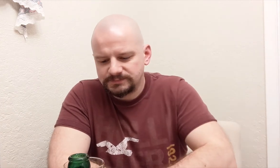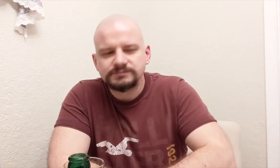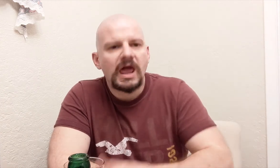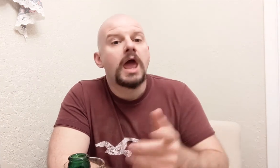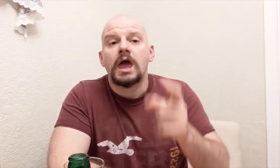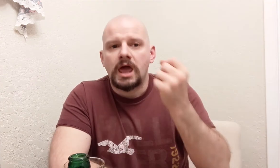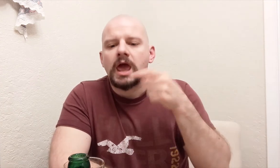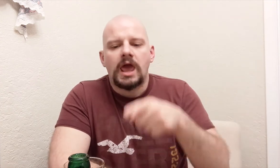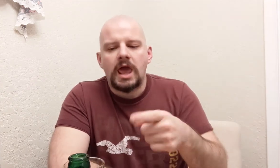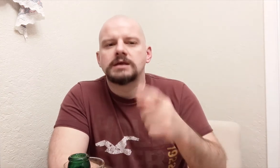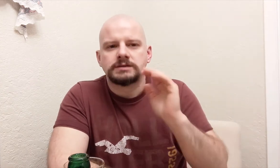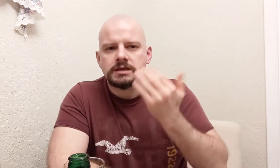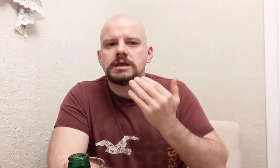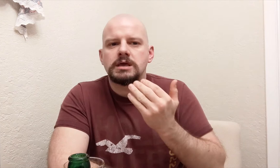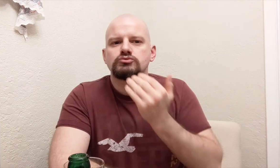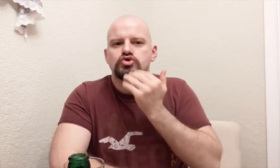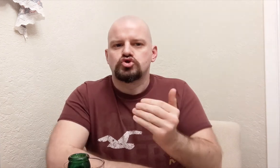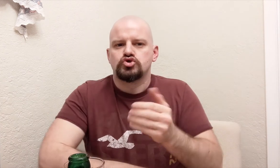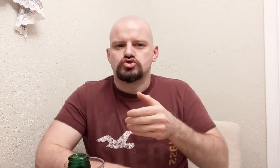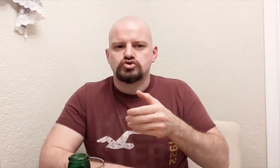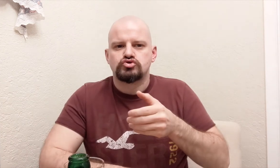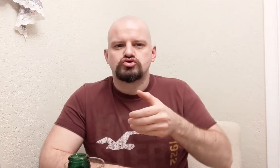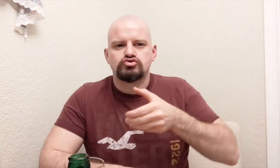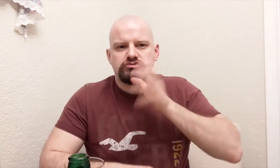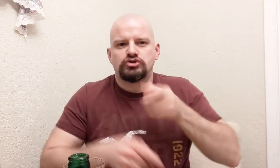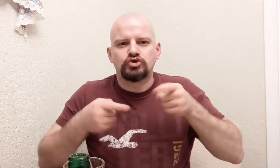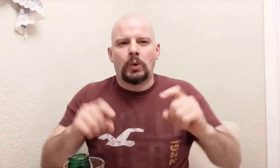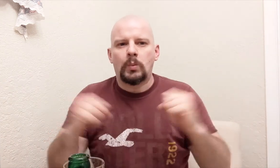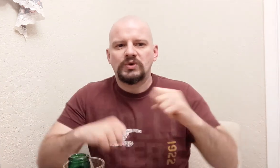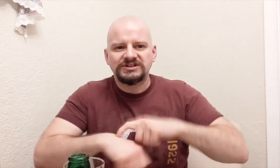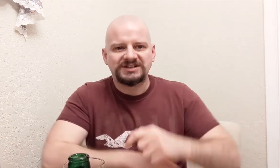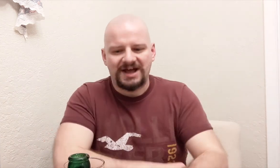Apparently, this is good to drink during the winter.